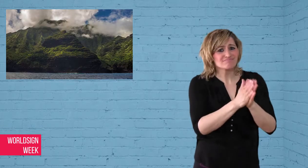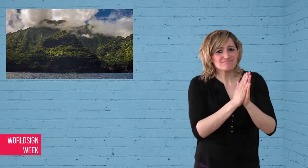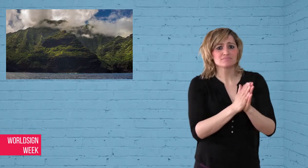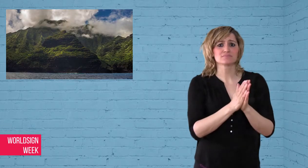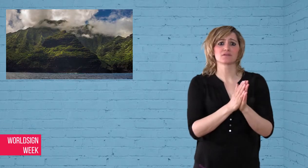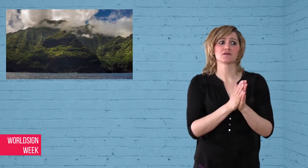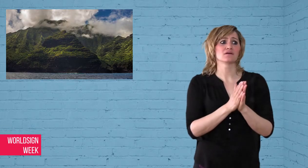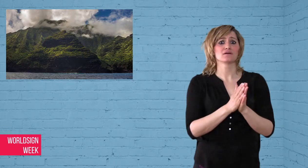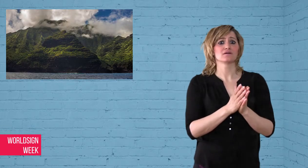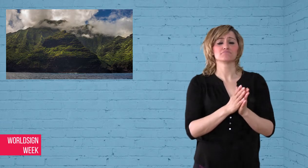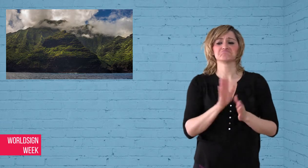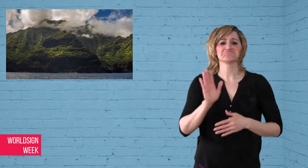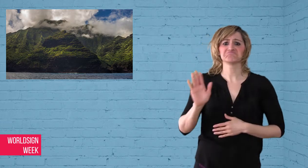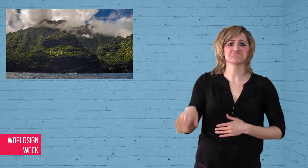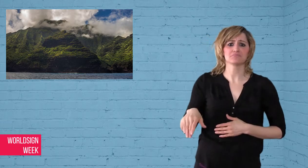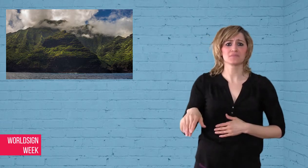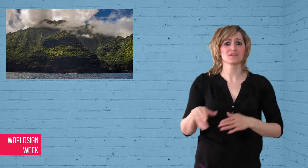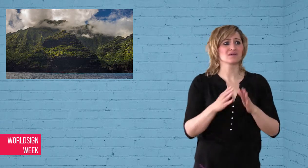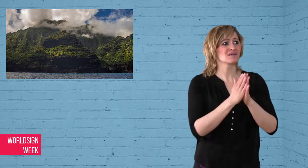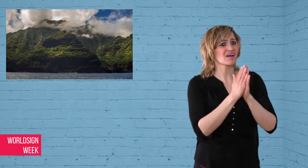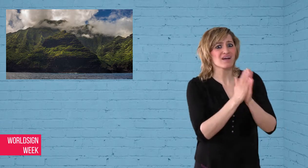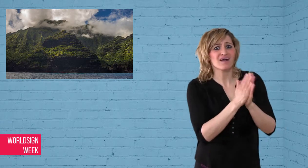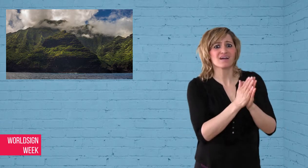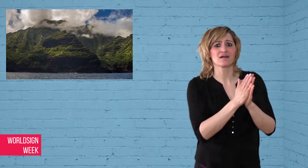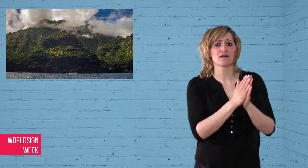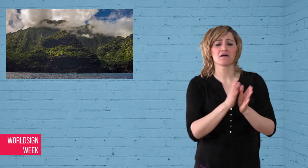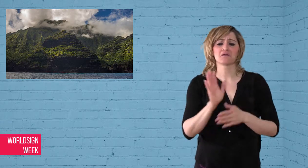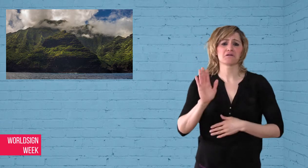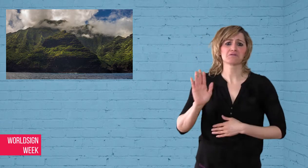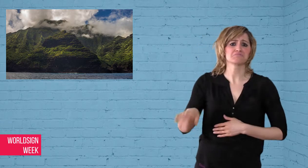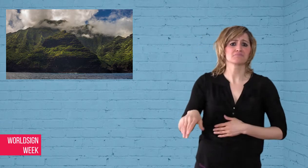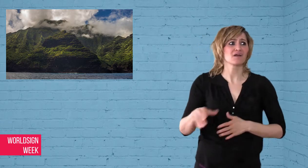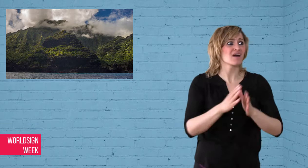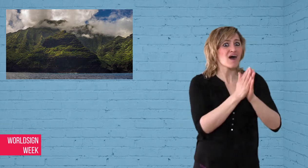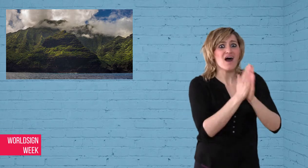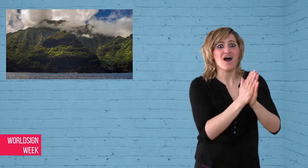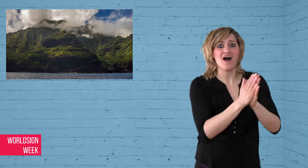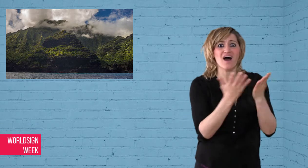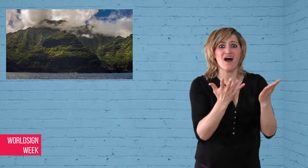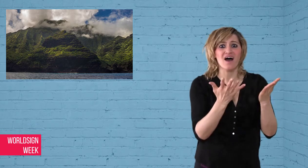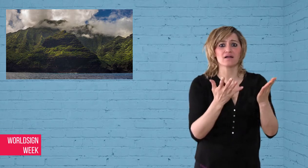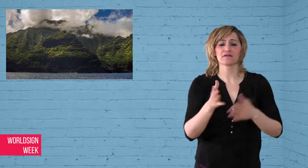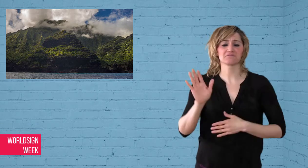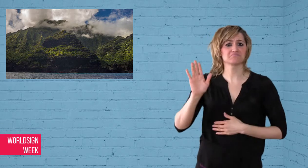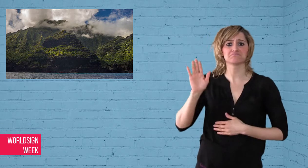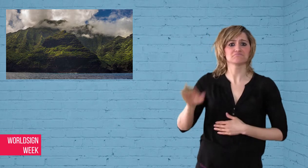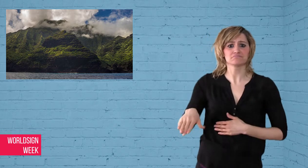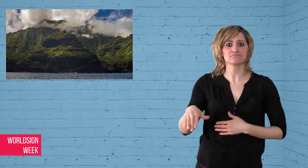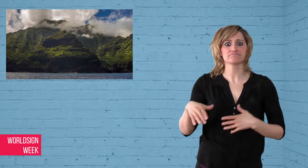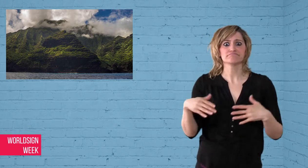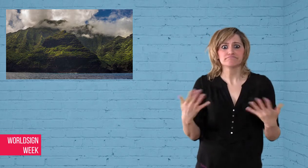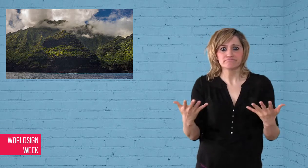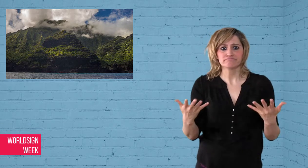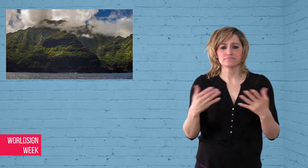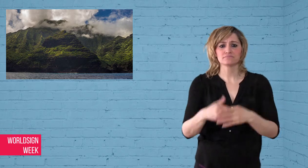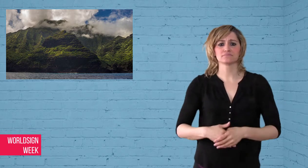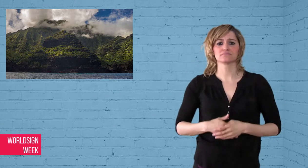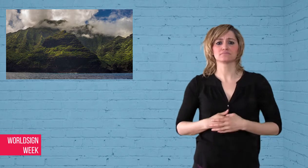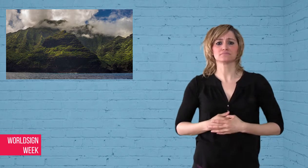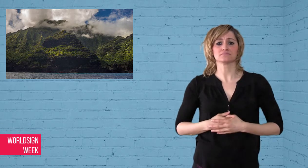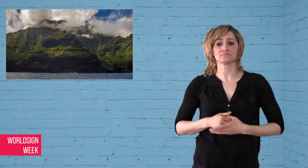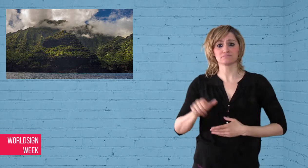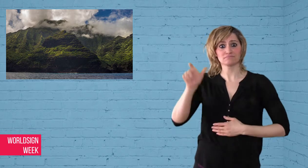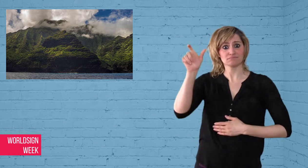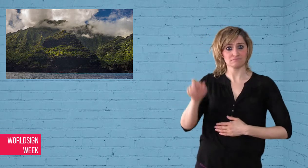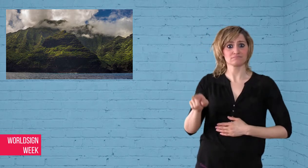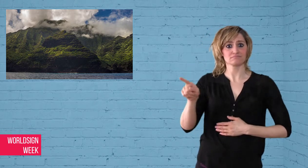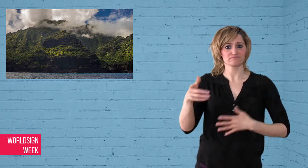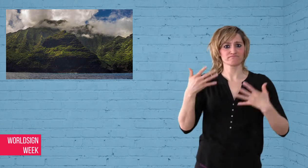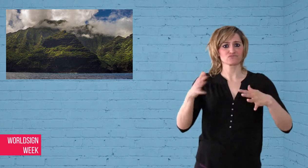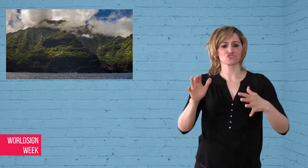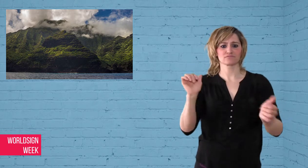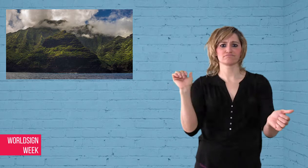request was ignored. She was handcuffed